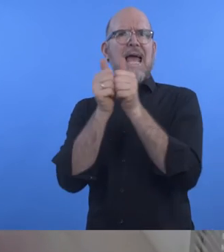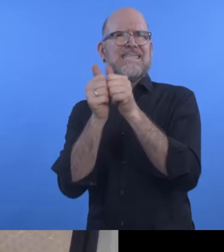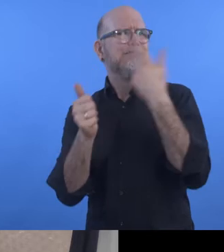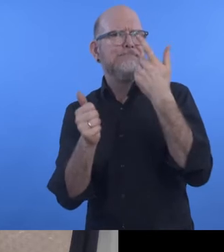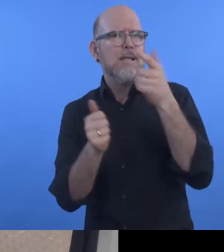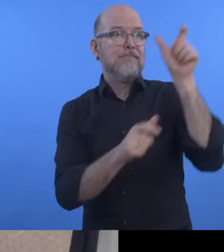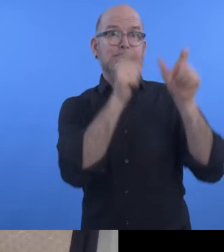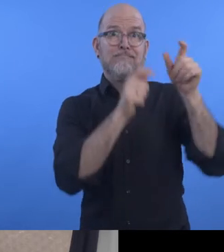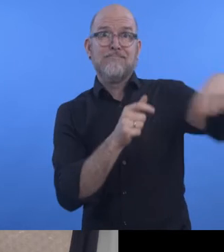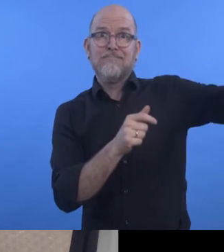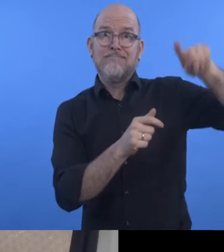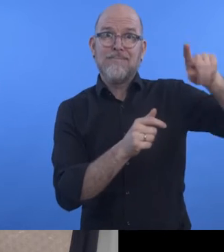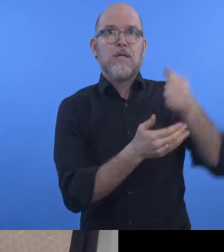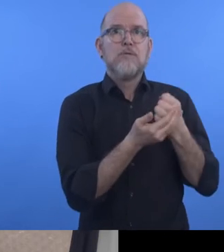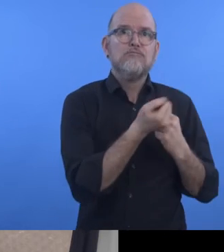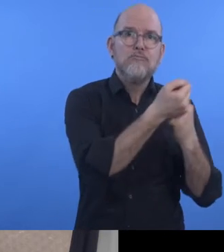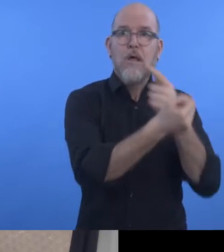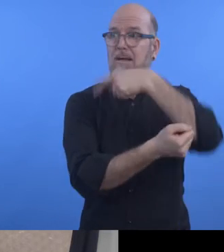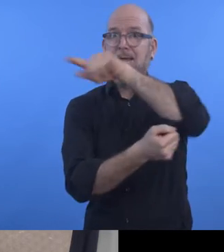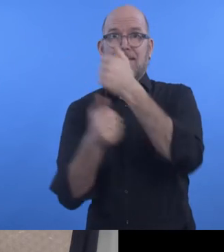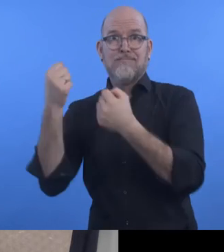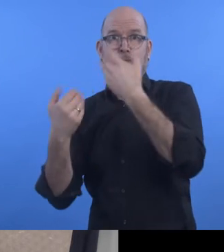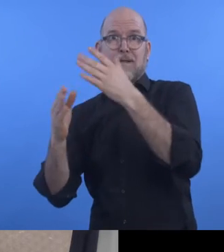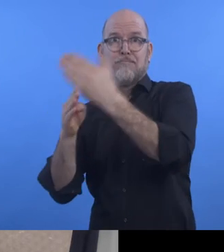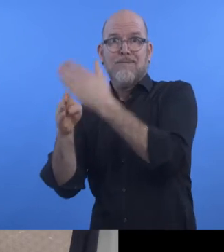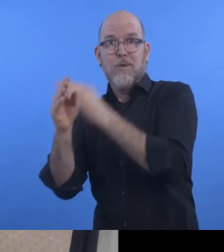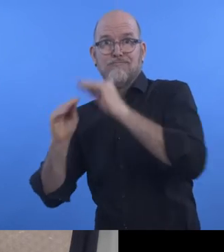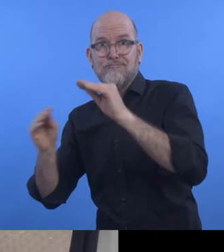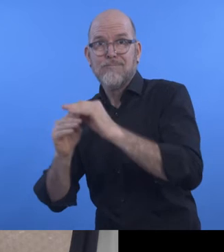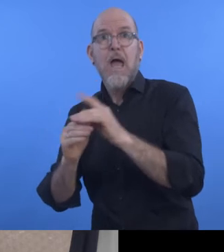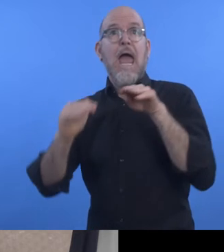offers retrofitted, wheelchair-accessible vehicles.